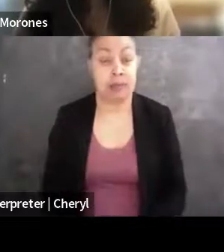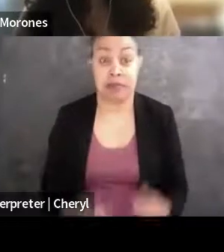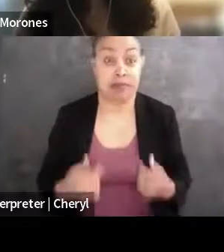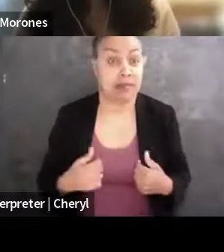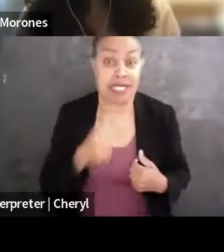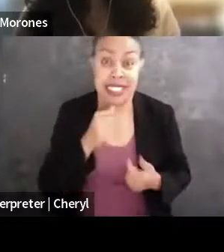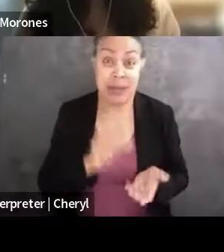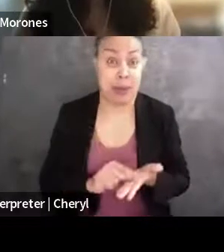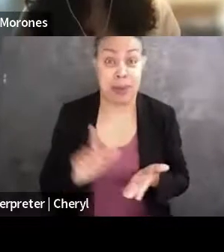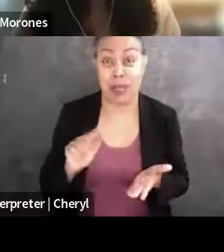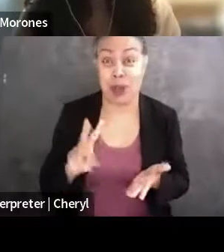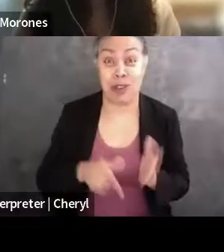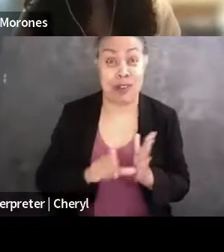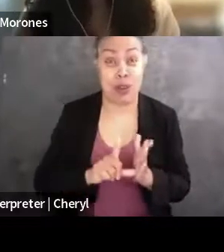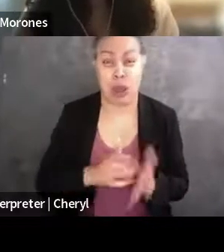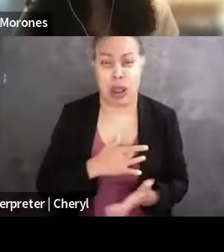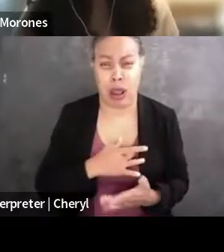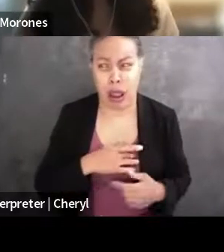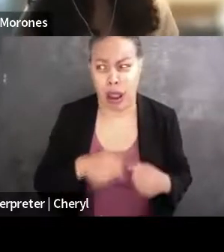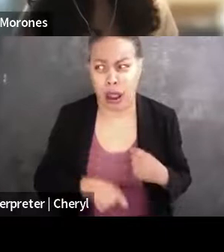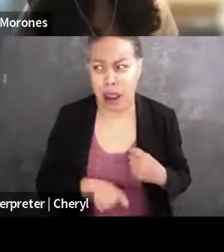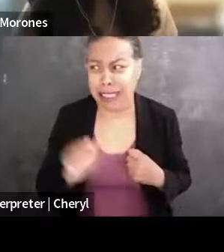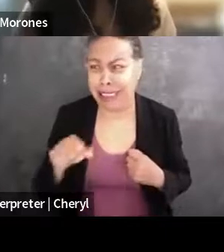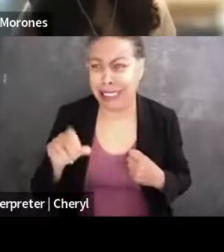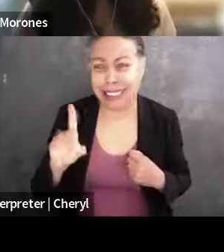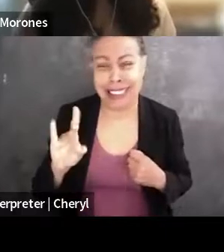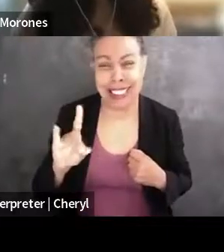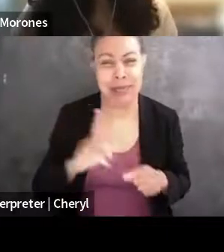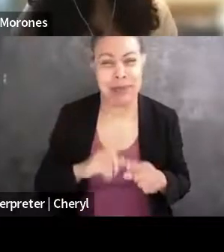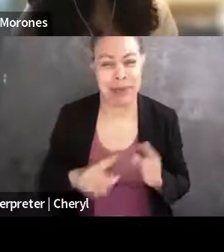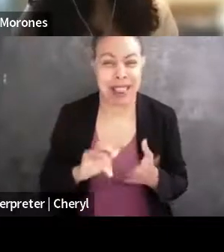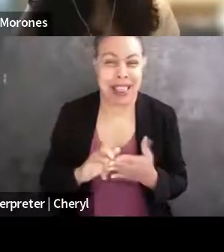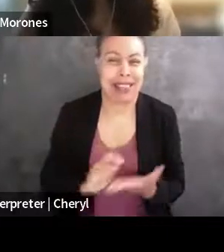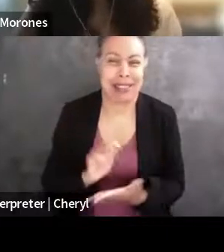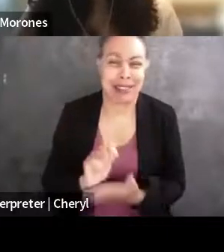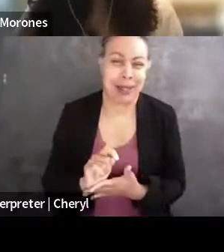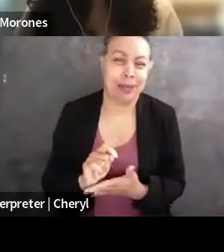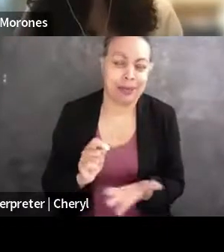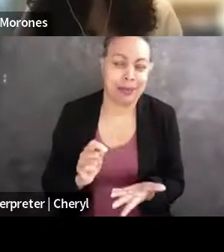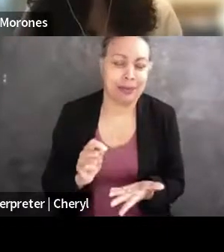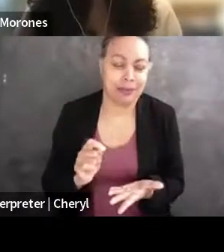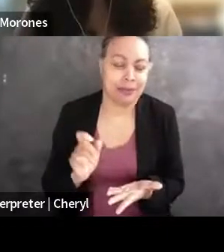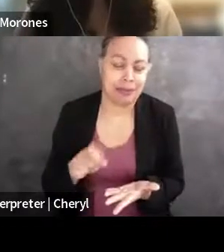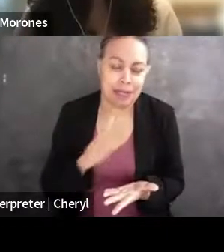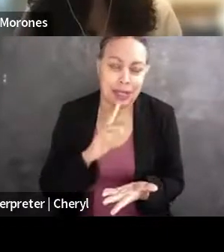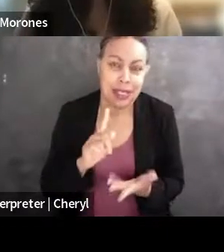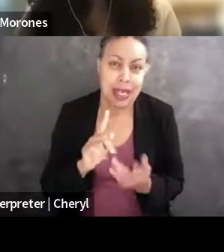and was also heartbroken about it, I think it, at the time, I do think it's a really valuable moment to be like, hey,